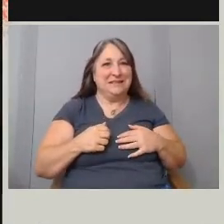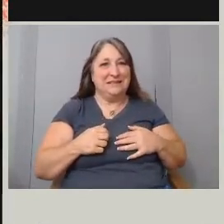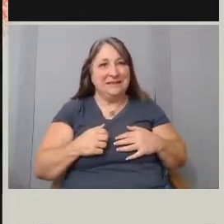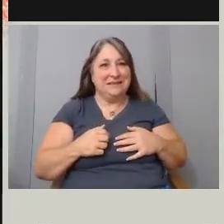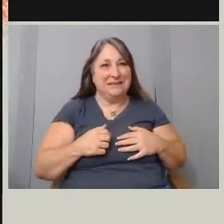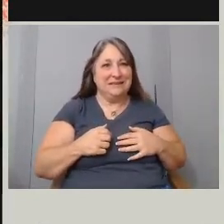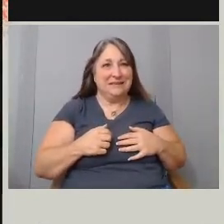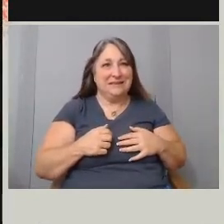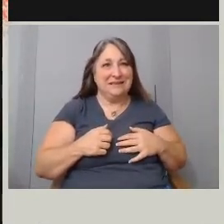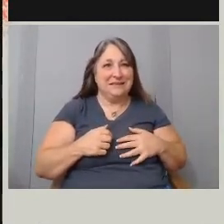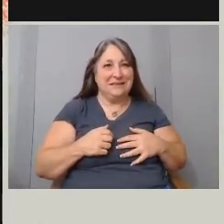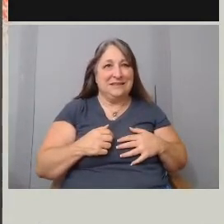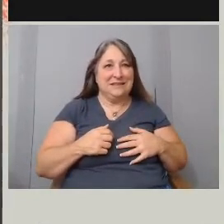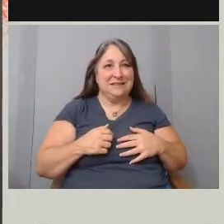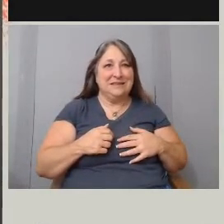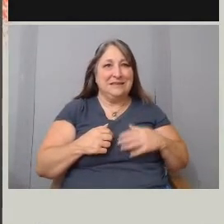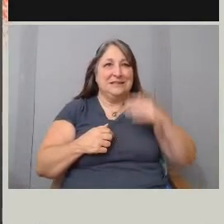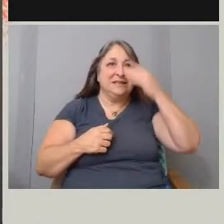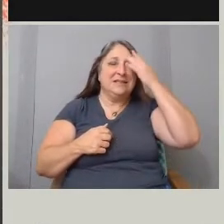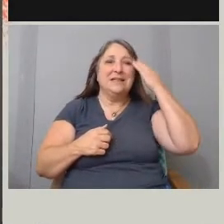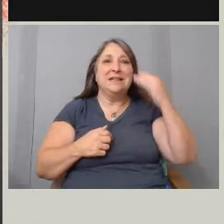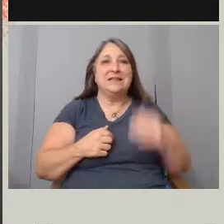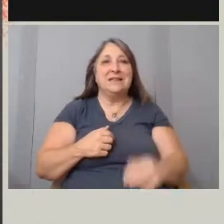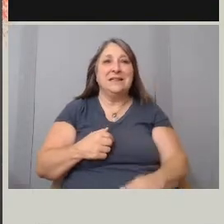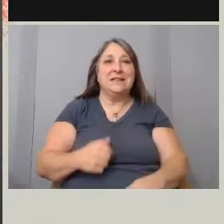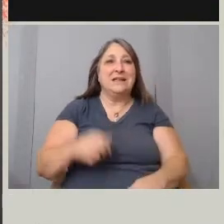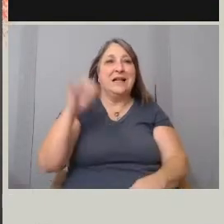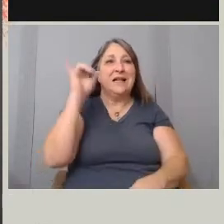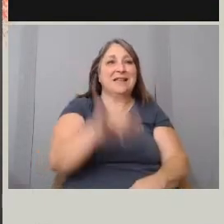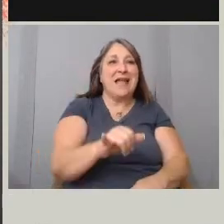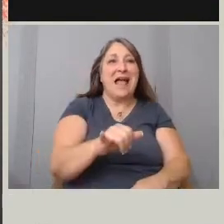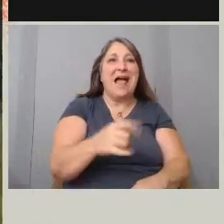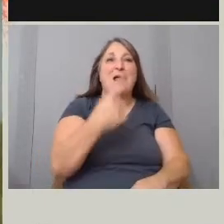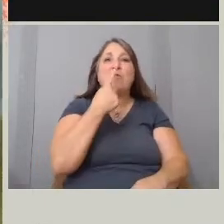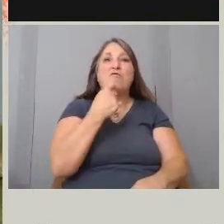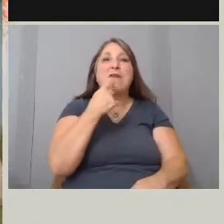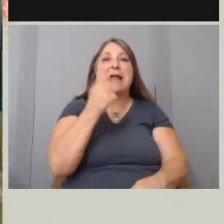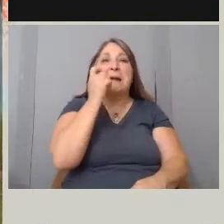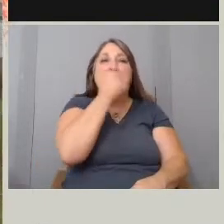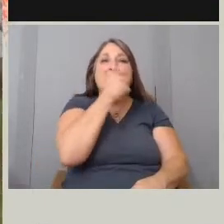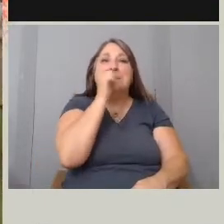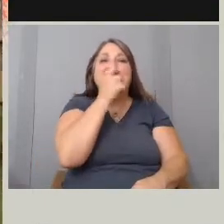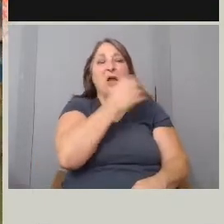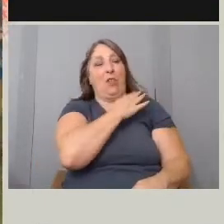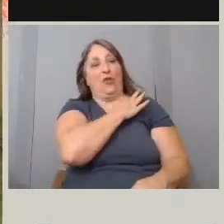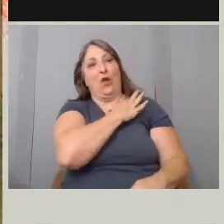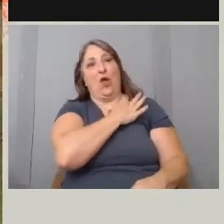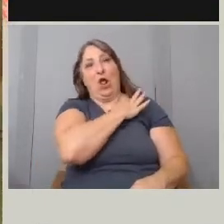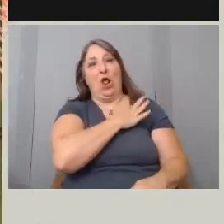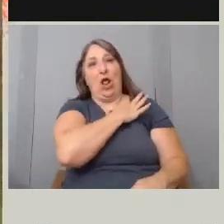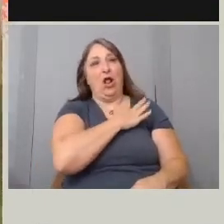[Elan] That wish of perfume, that splash of red lipstick on the collar. I can envision the dress were like.